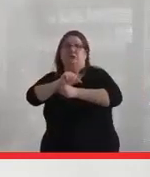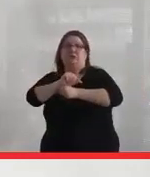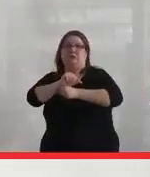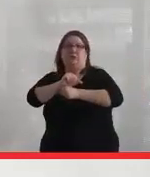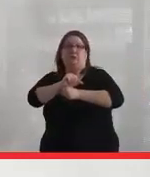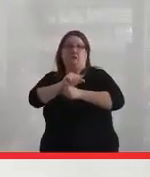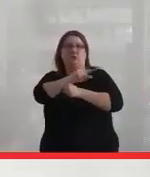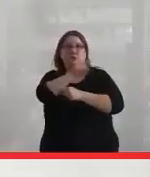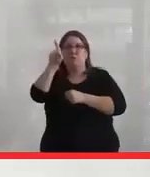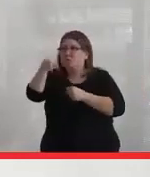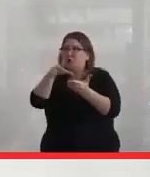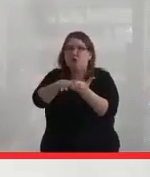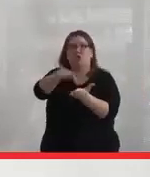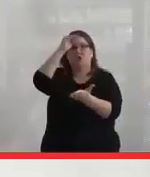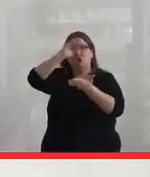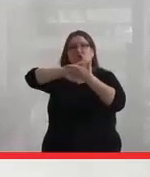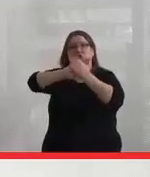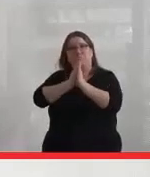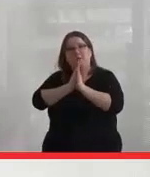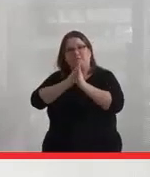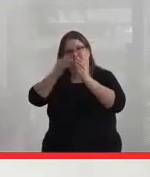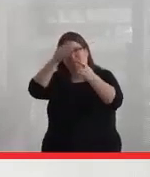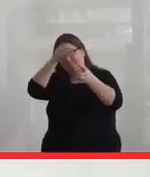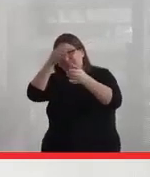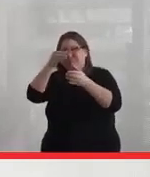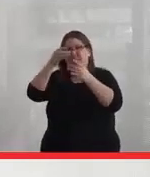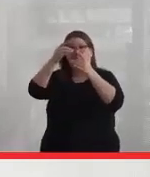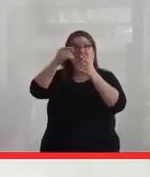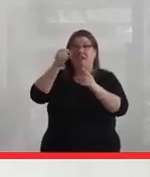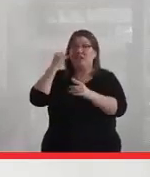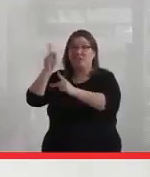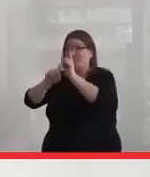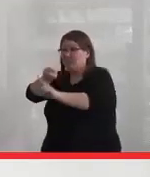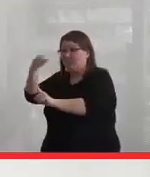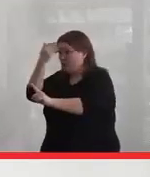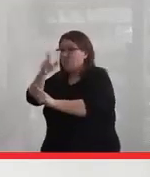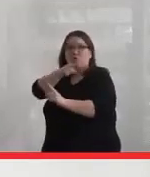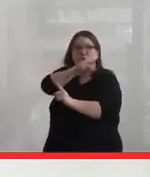to learn, to become educated, to educate those around you,